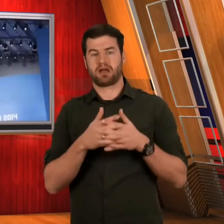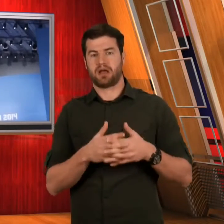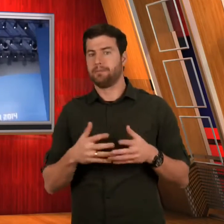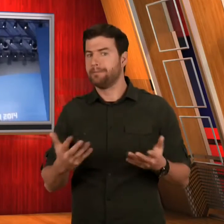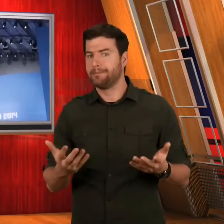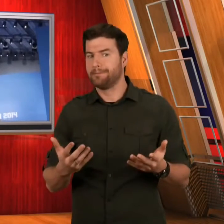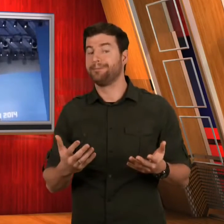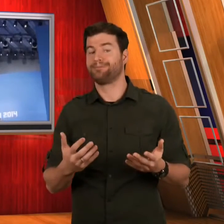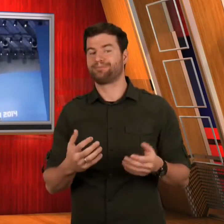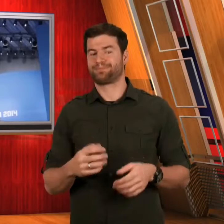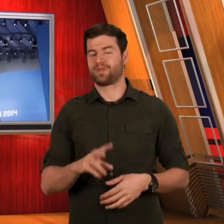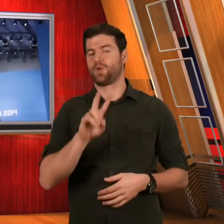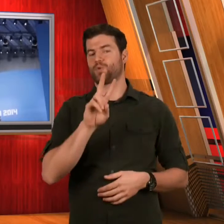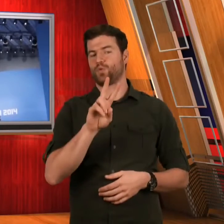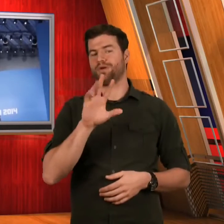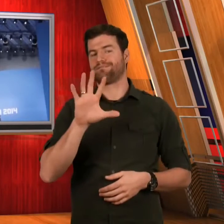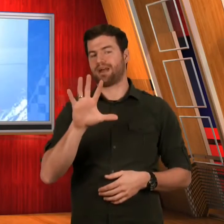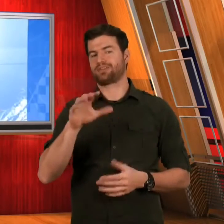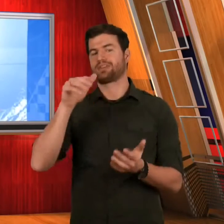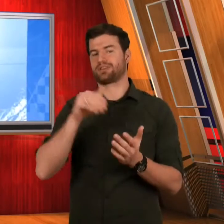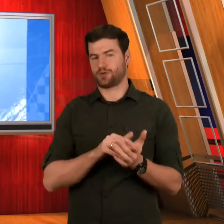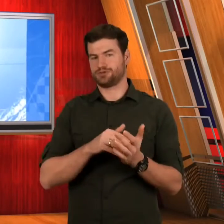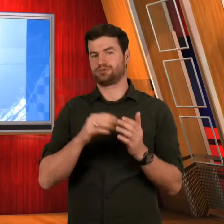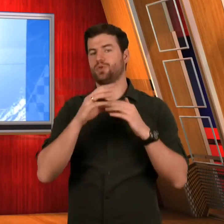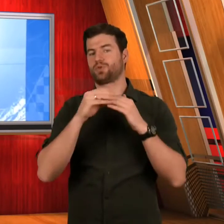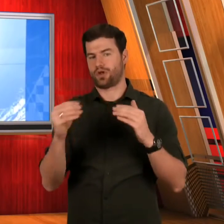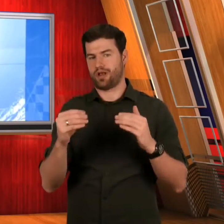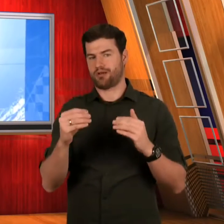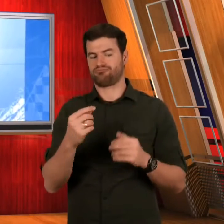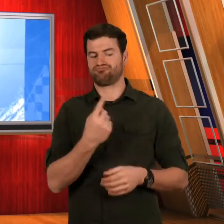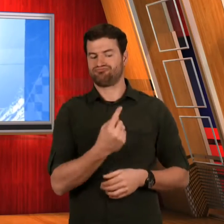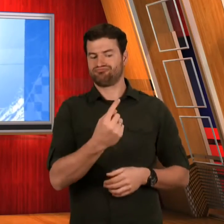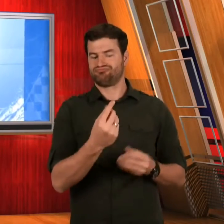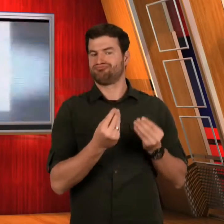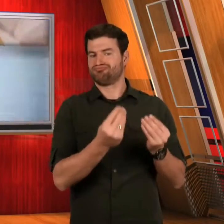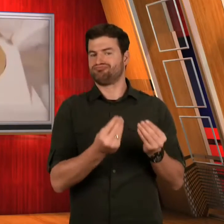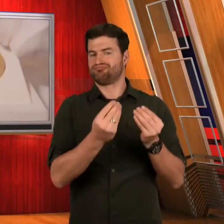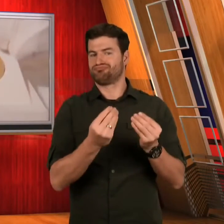The USA plans to give $25,000 USD to each gold medal winner but the downside,